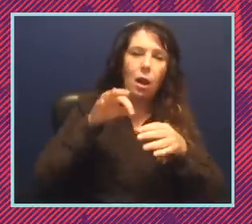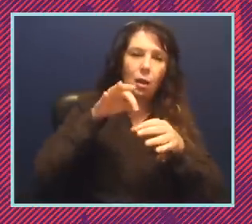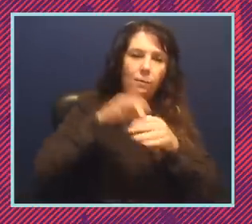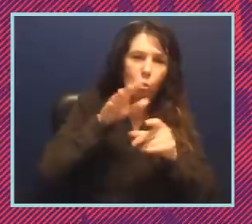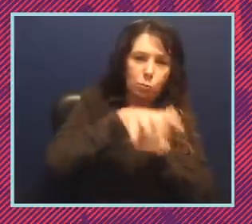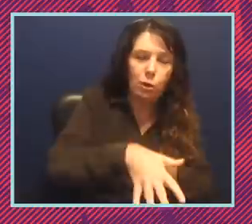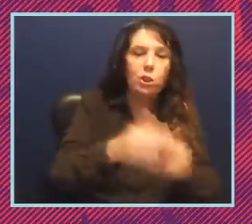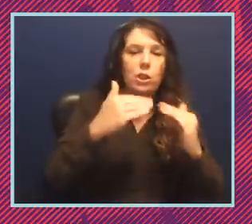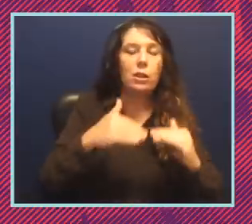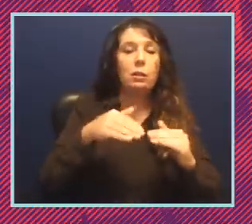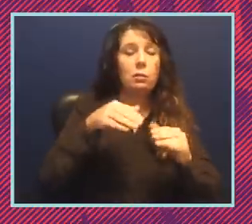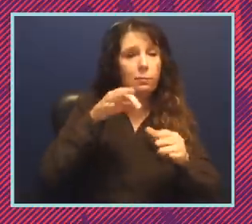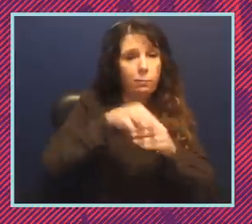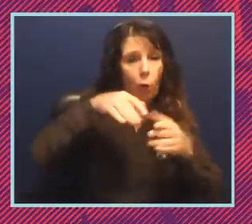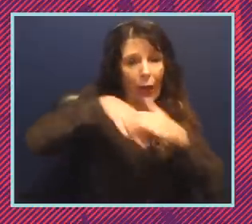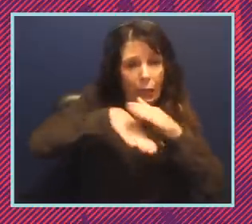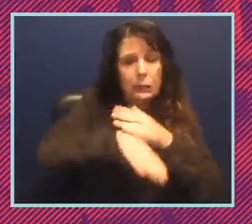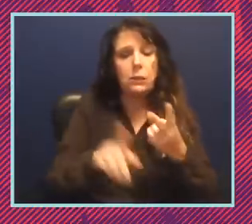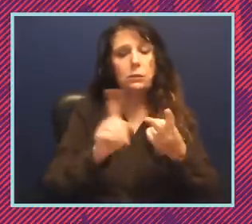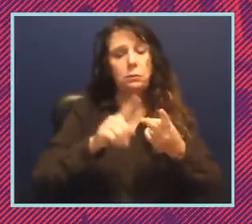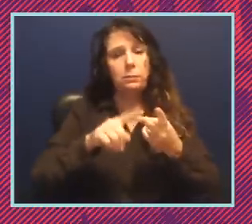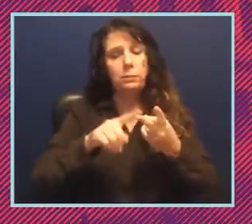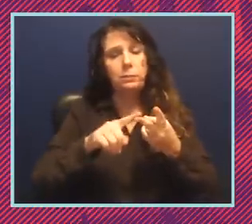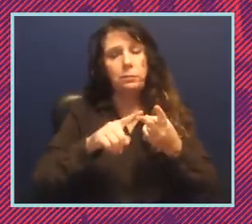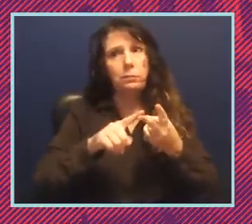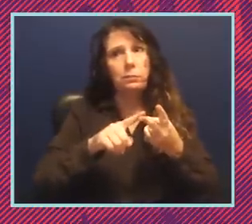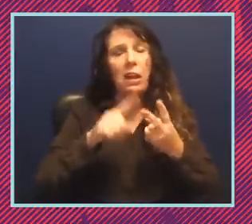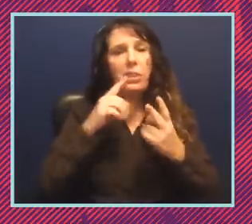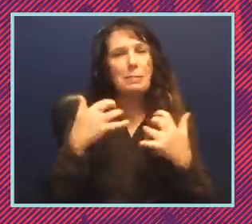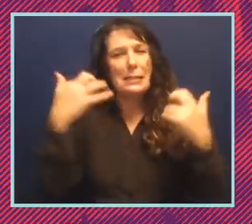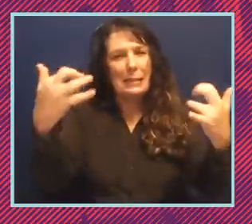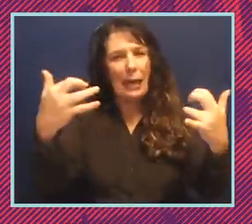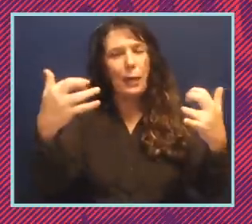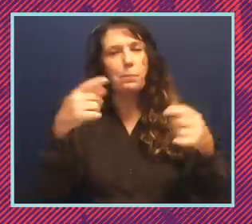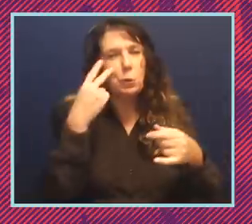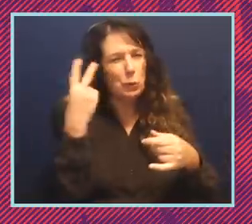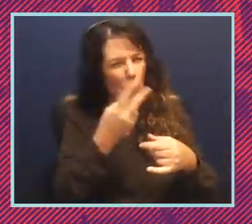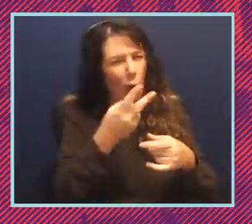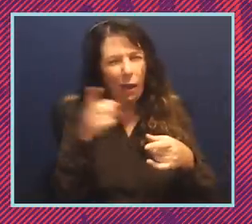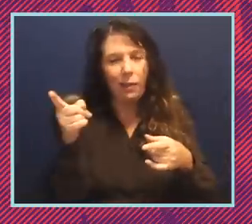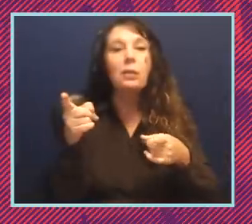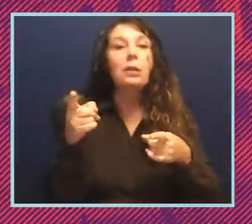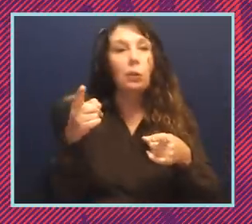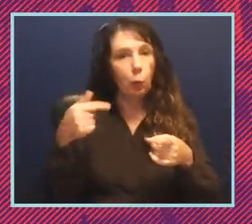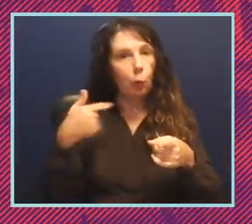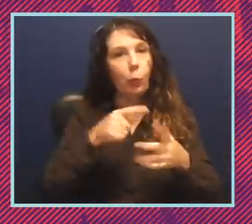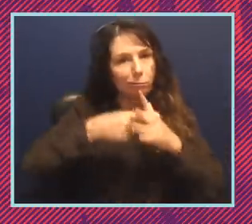voter access. So the stadiums that you saw in the elections, we actually pioneered that in Georgia